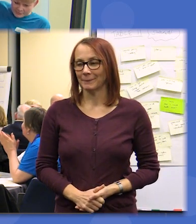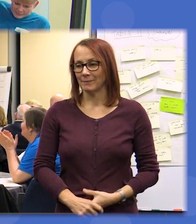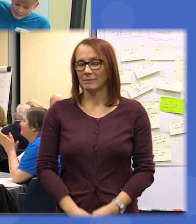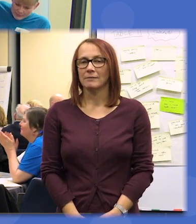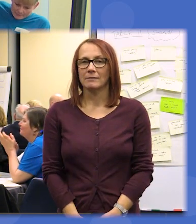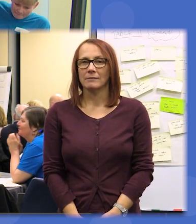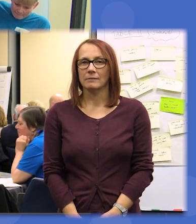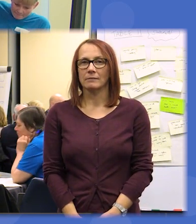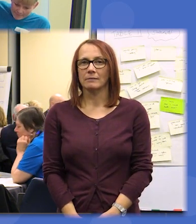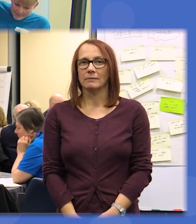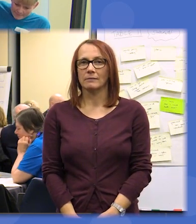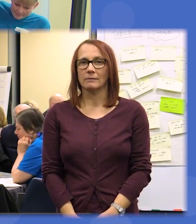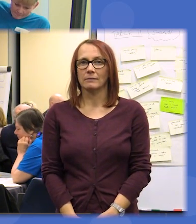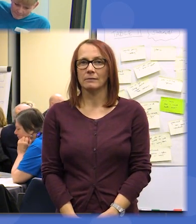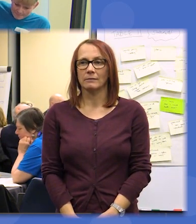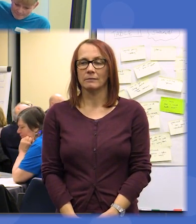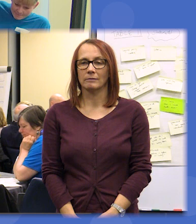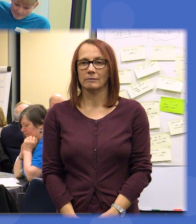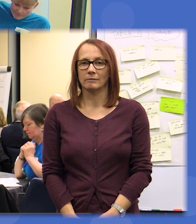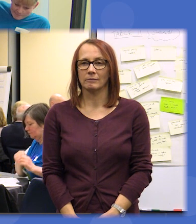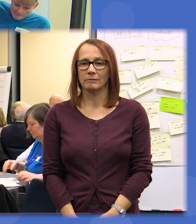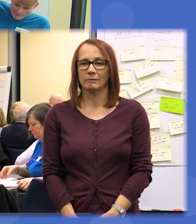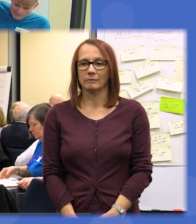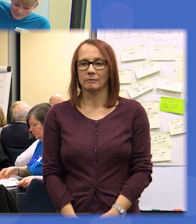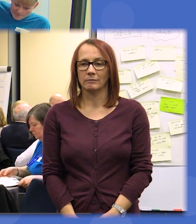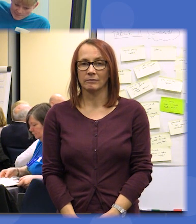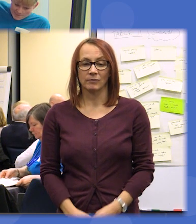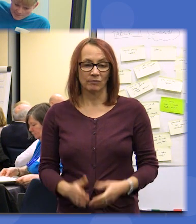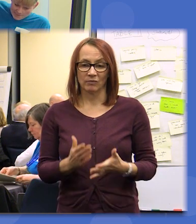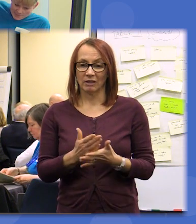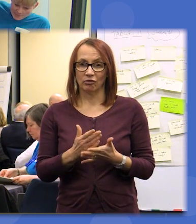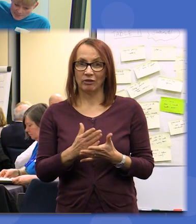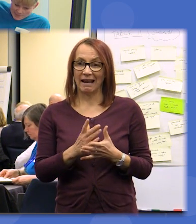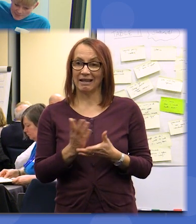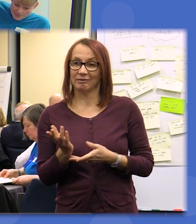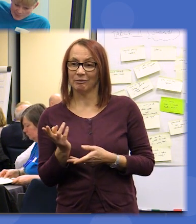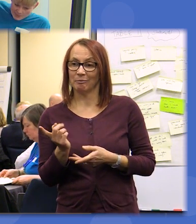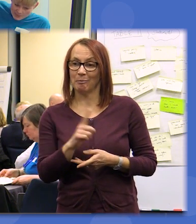fantastic so actually just here to hand you back to your table facilitators who